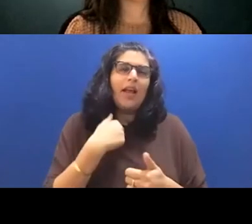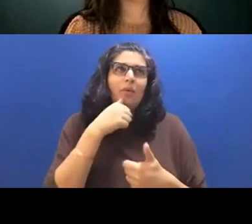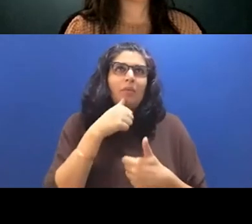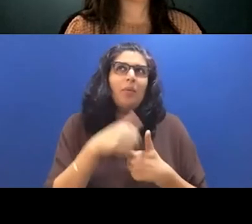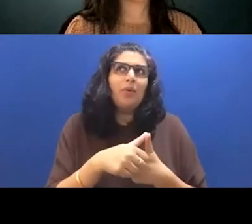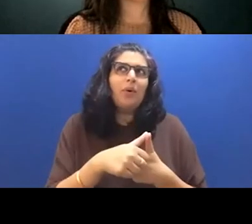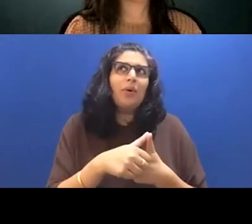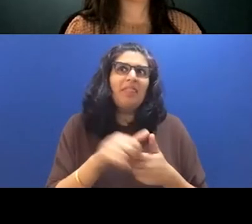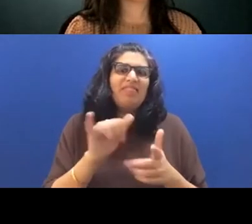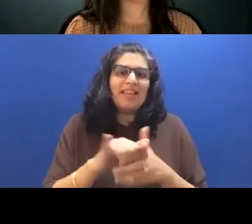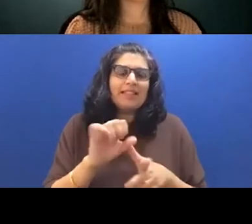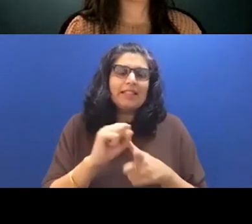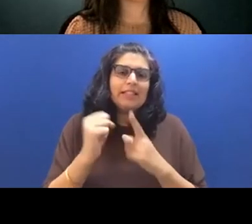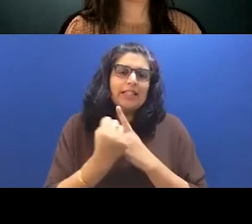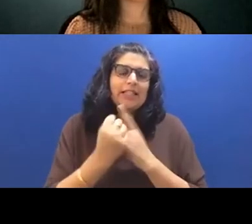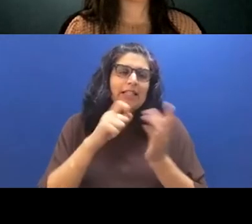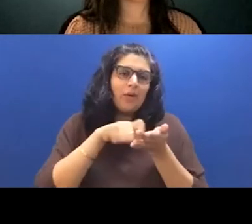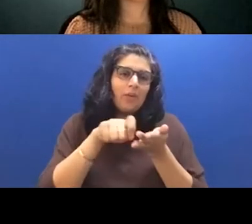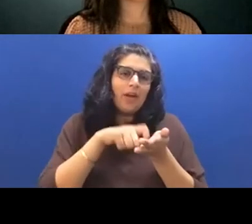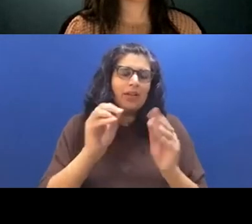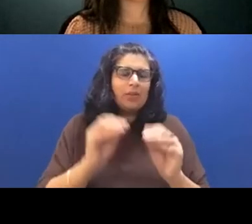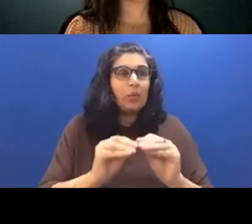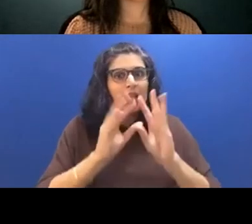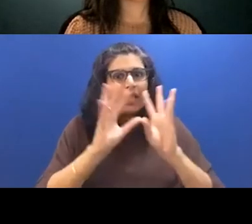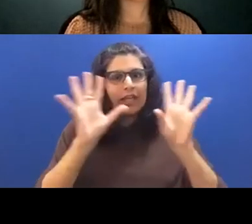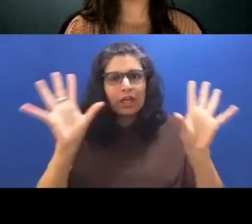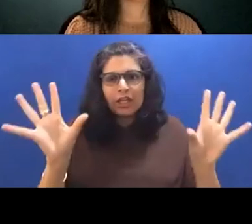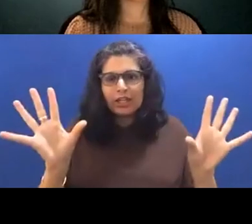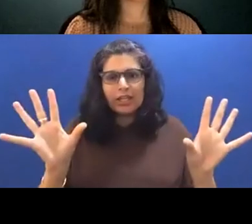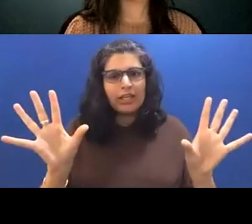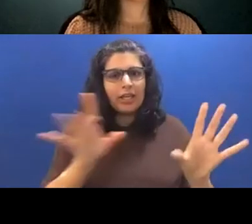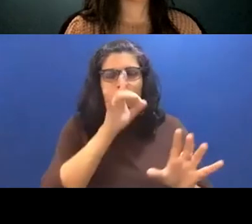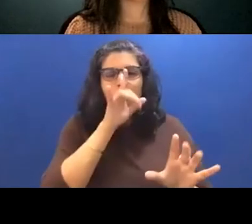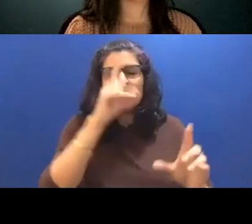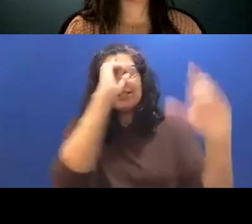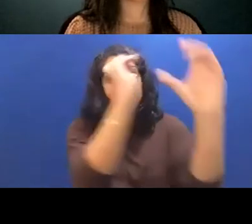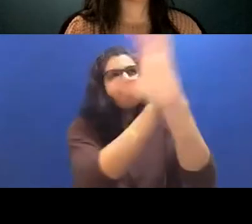that I remember writing it so clearly and having a really clear idea of what I wanted